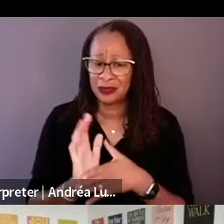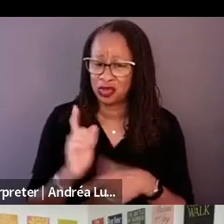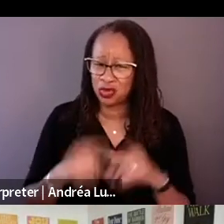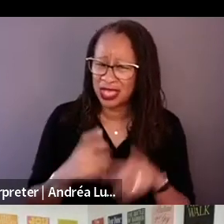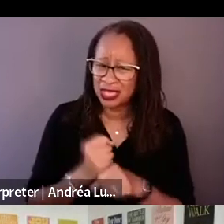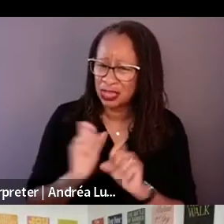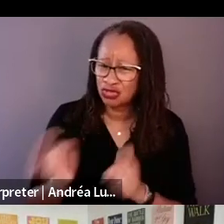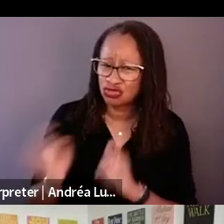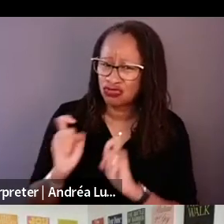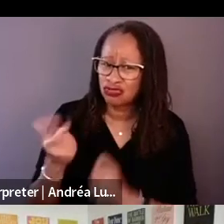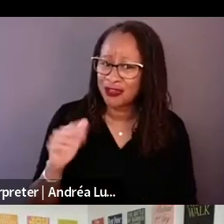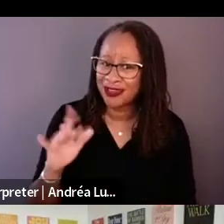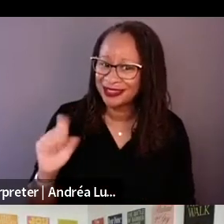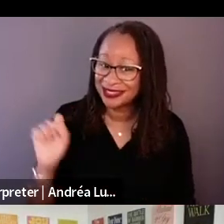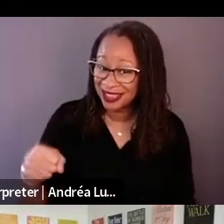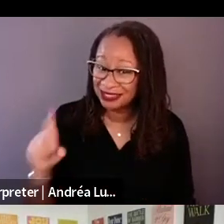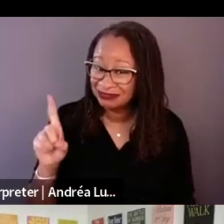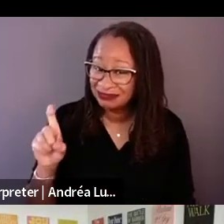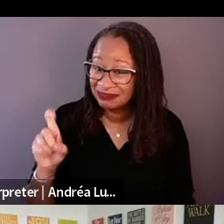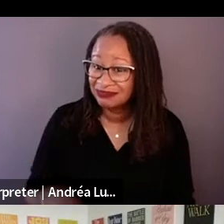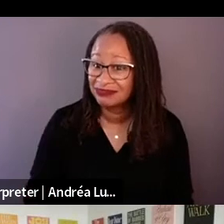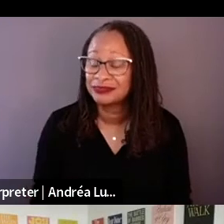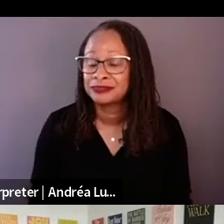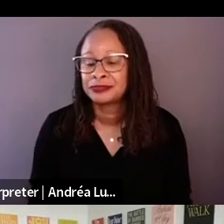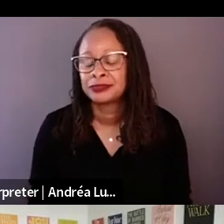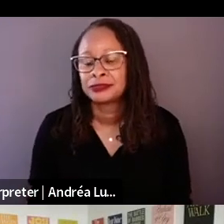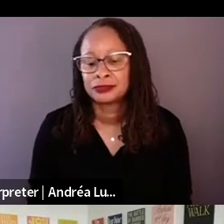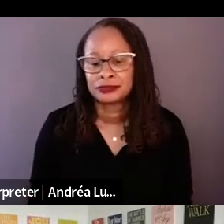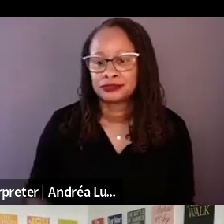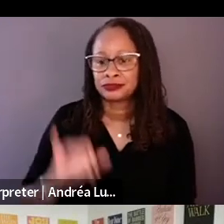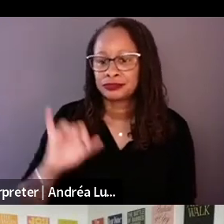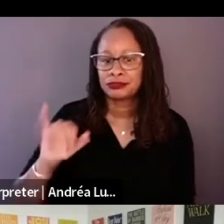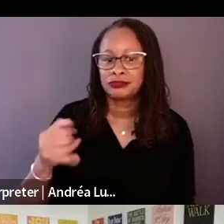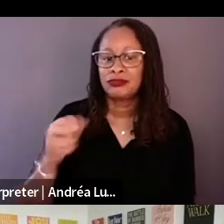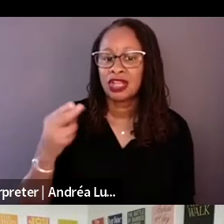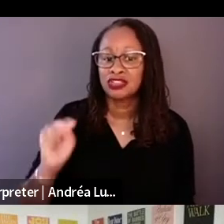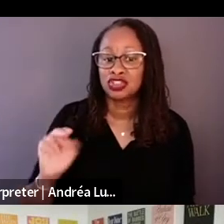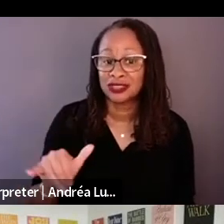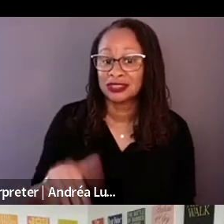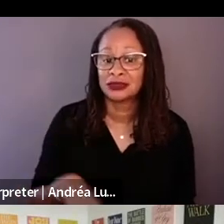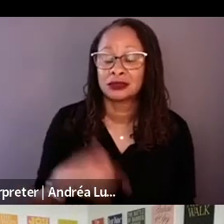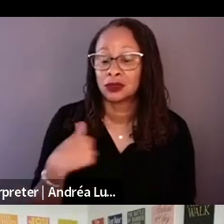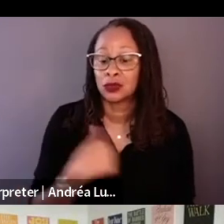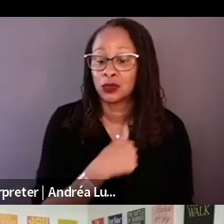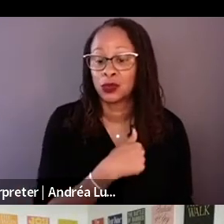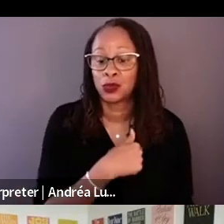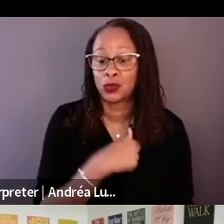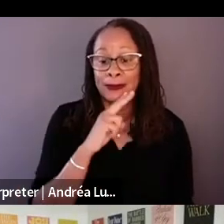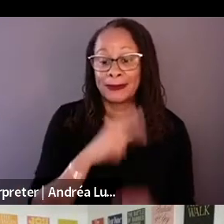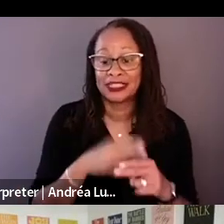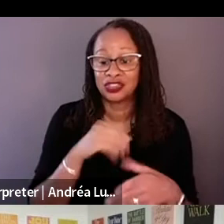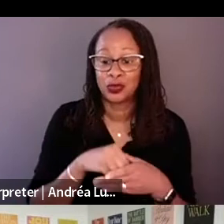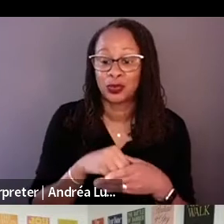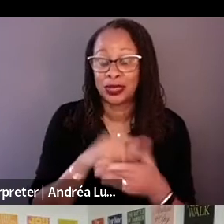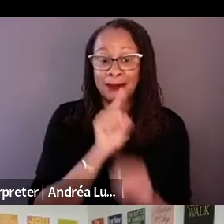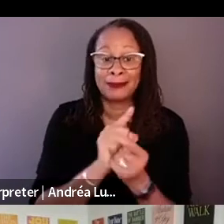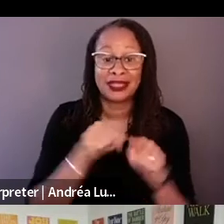Well, we met at the beginning of COVID.